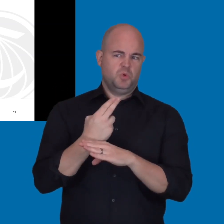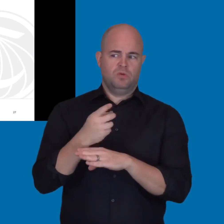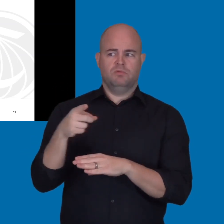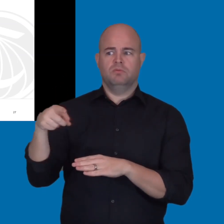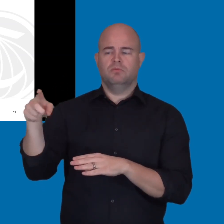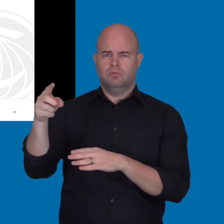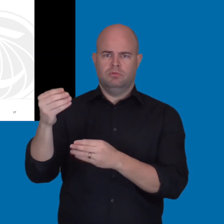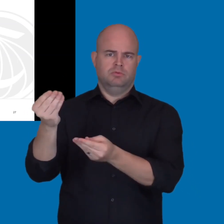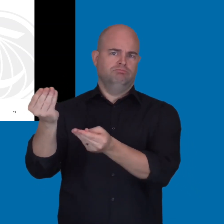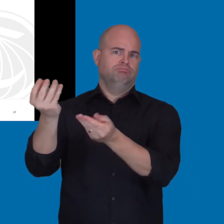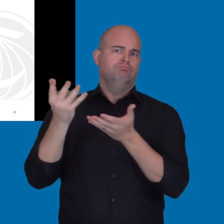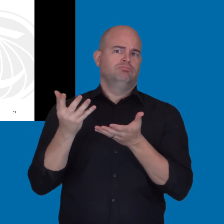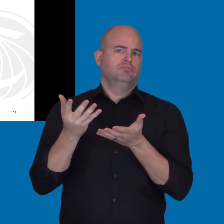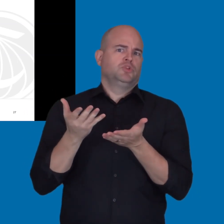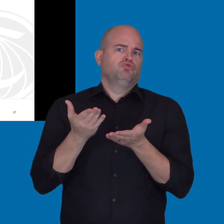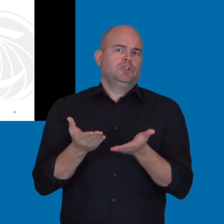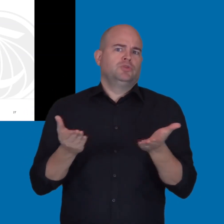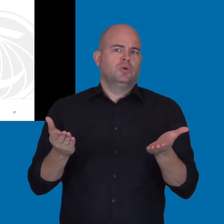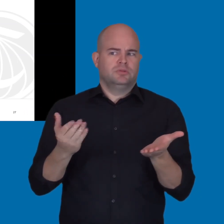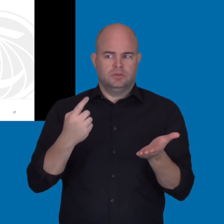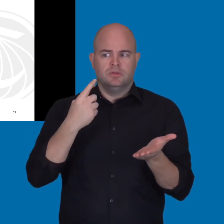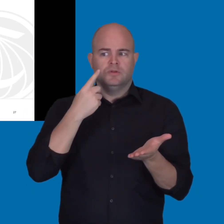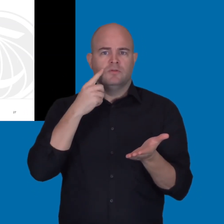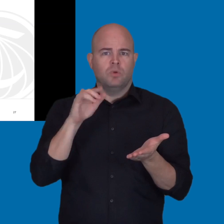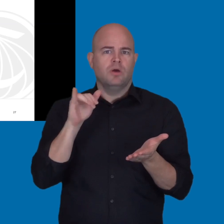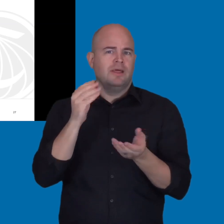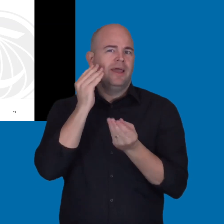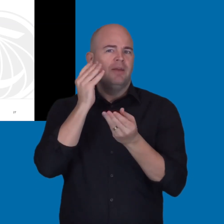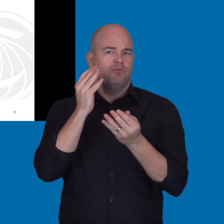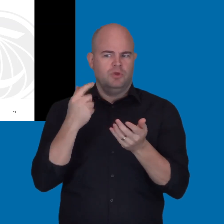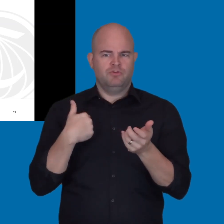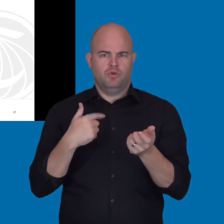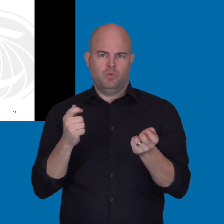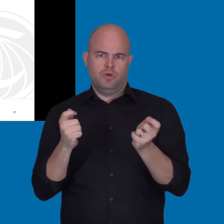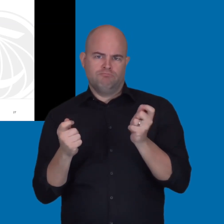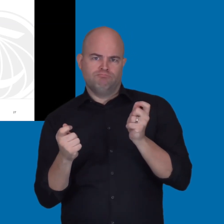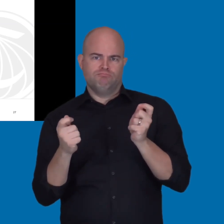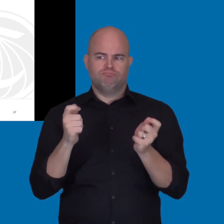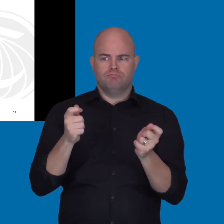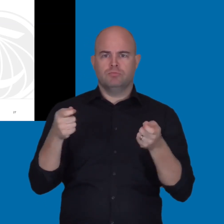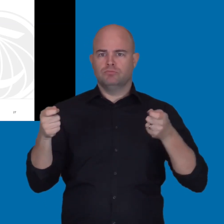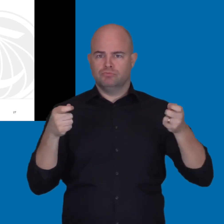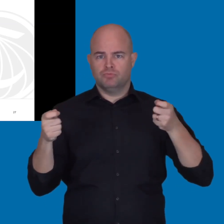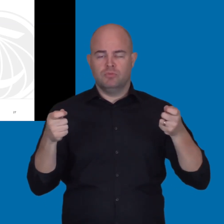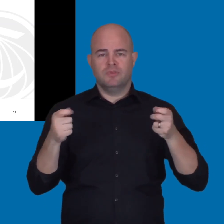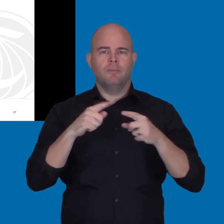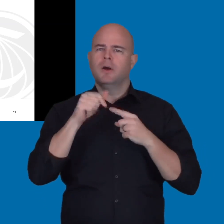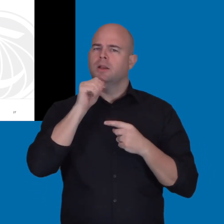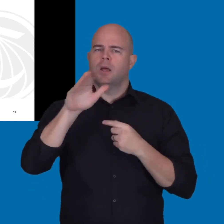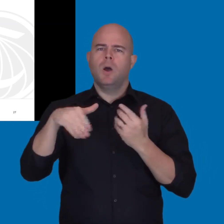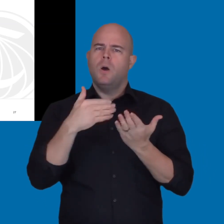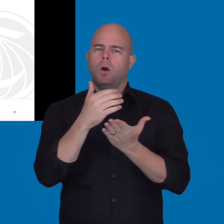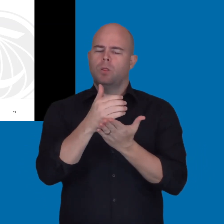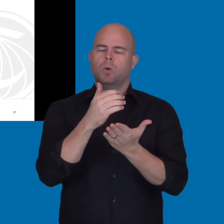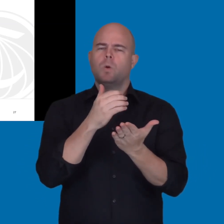The vendor that we're using is providing quite a bit of resources for the content that we are curating.